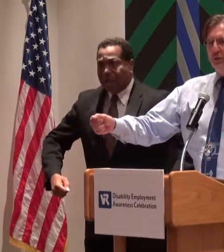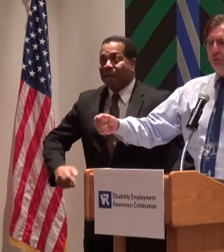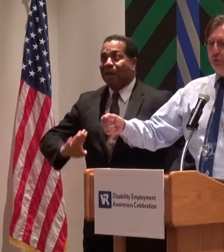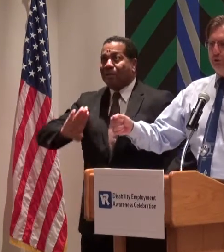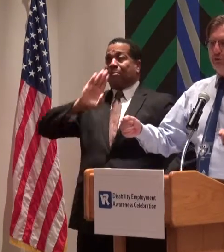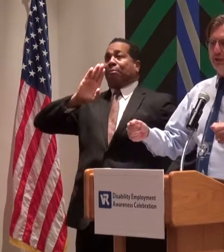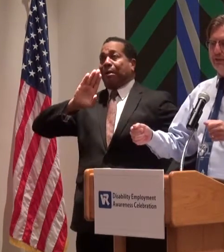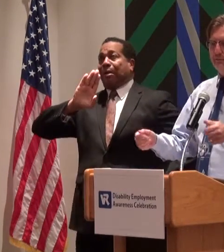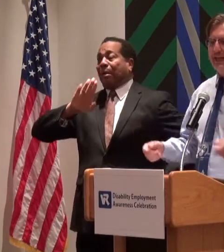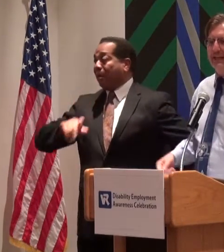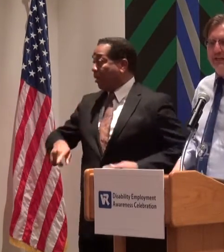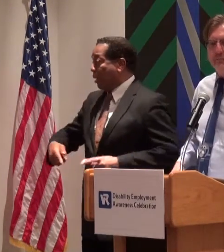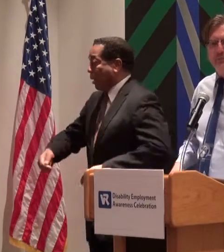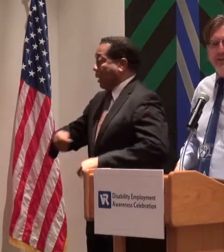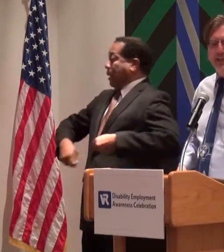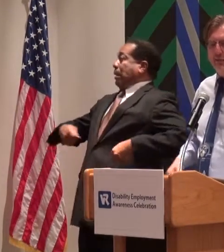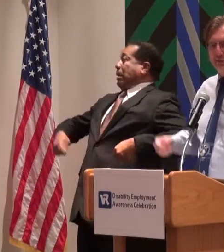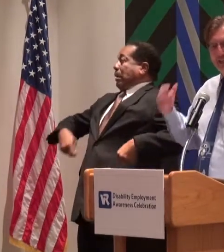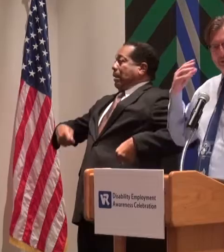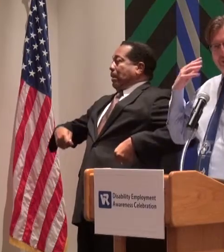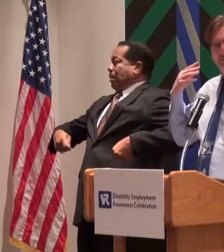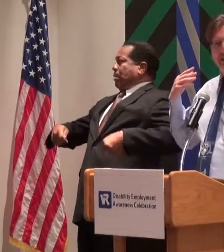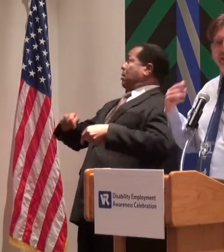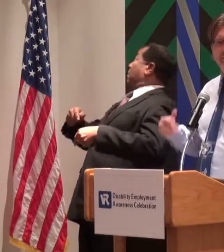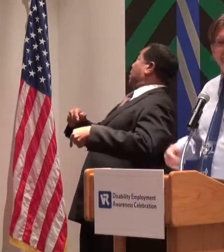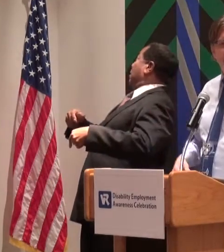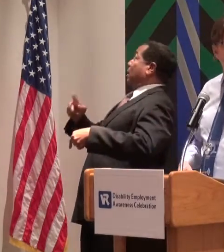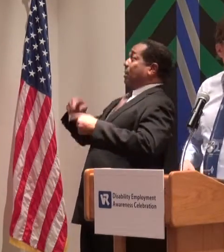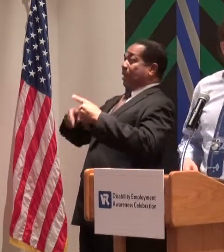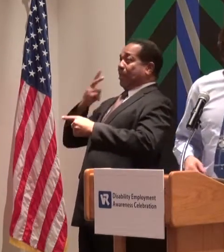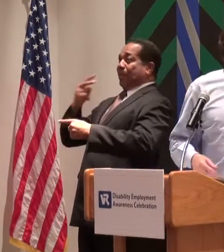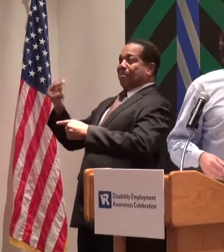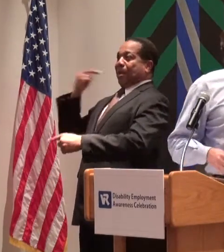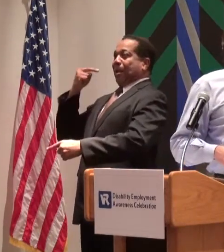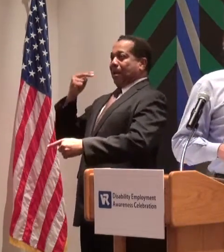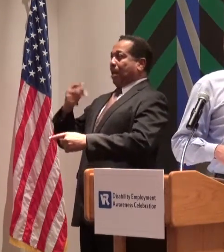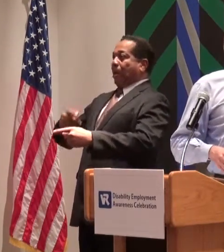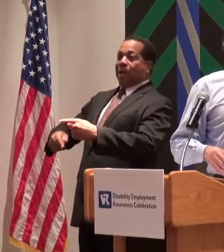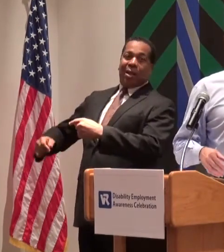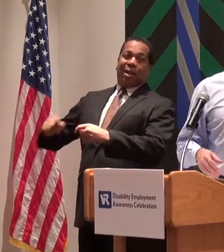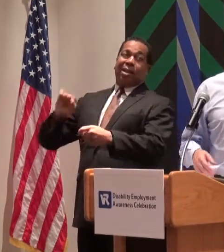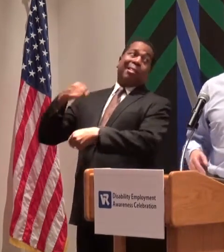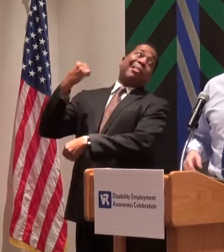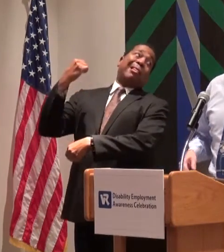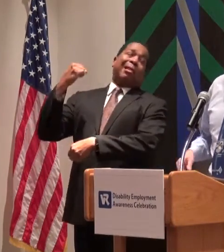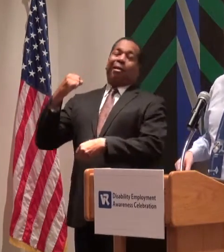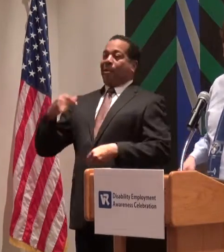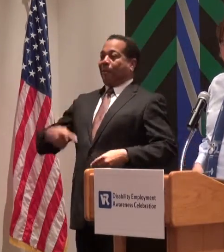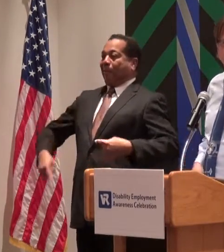or you try to back up and you can't see behind you and you're cranking your body around so